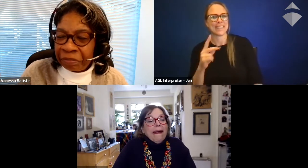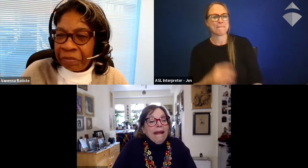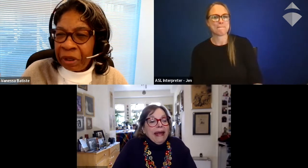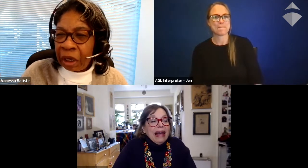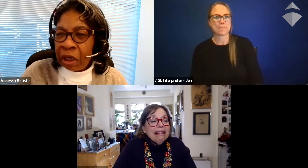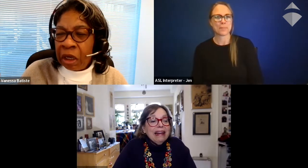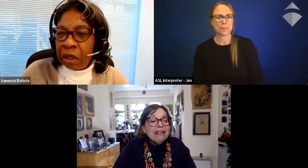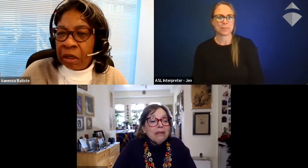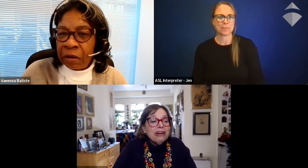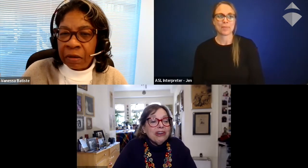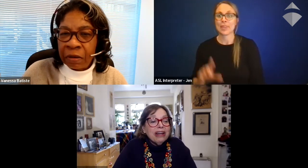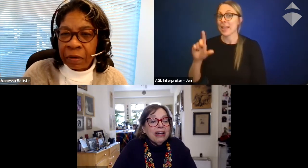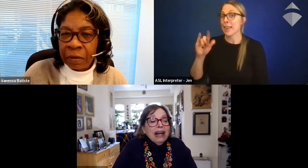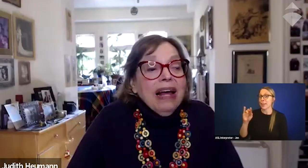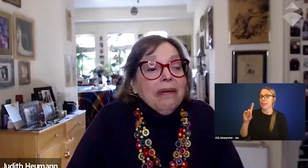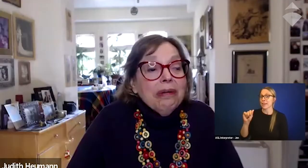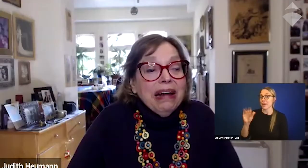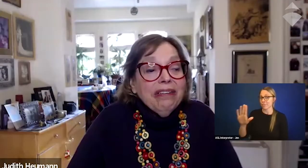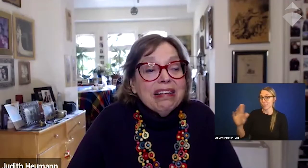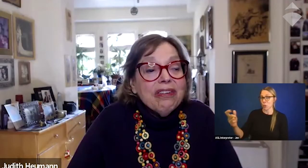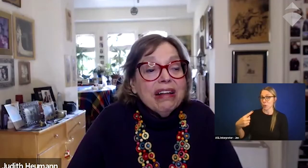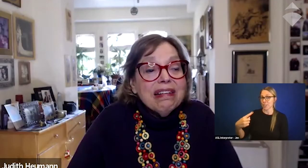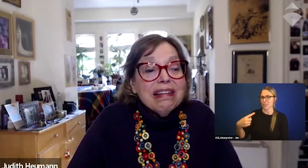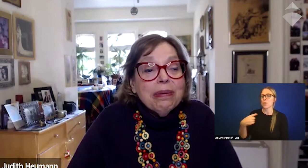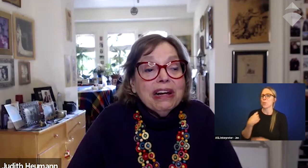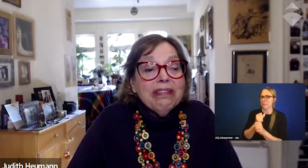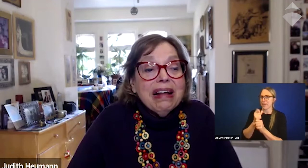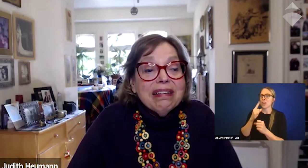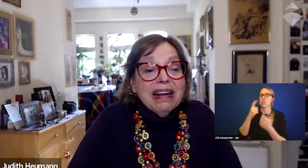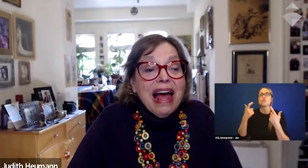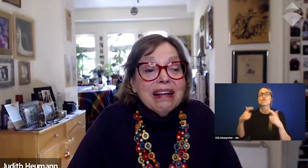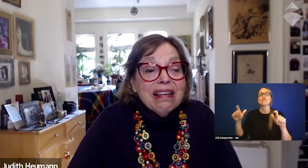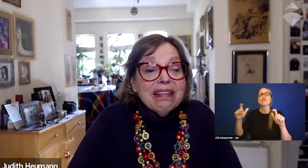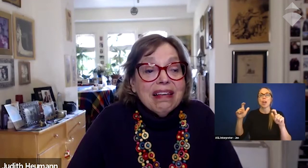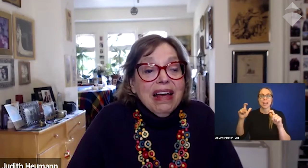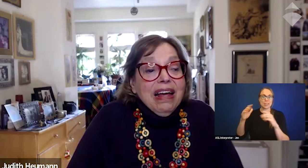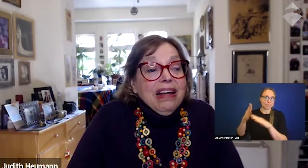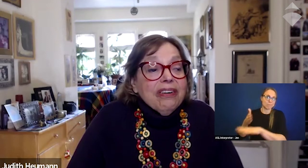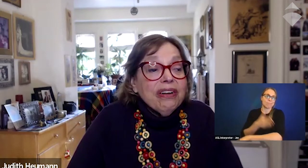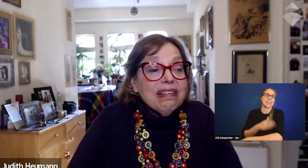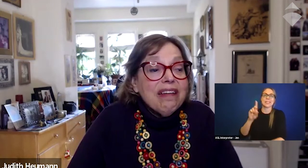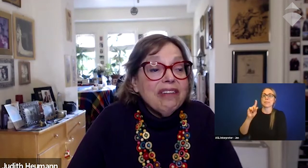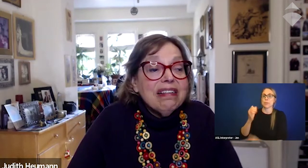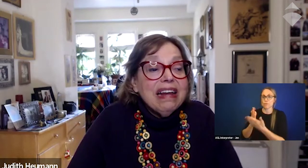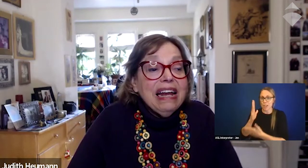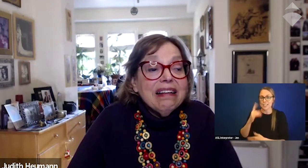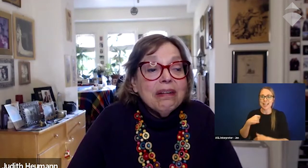Okay. - And Linda's question, we made great strides in disability rights and access during the seventies and eighties,